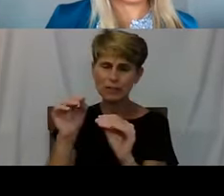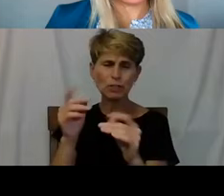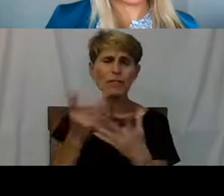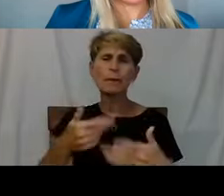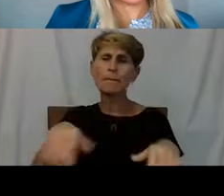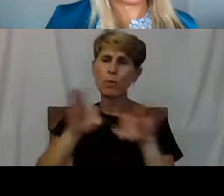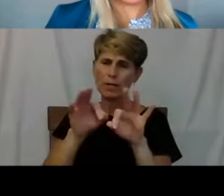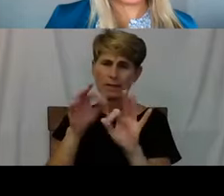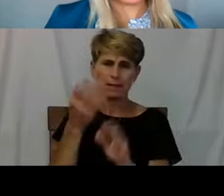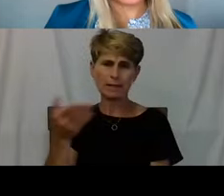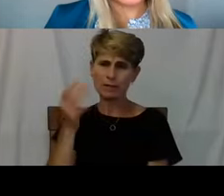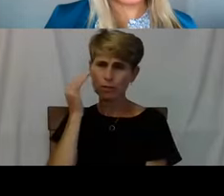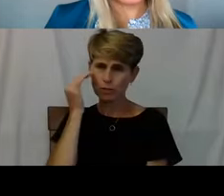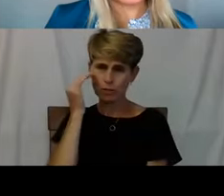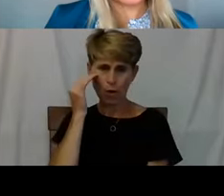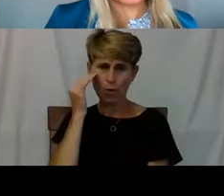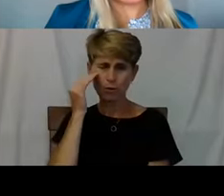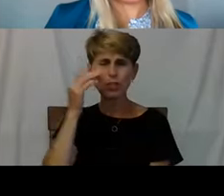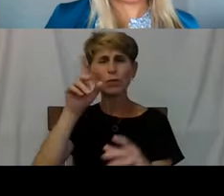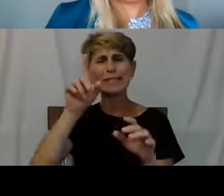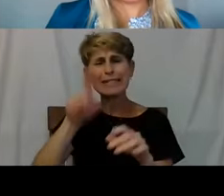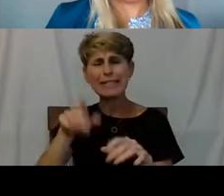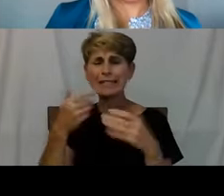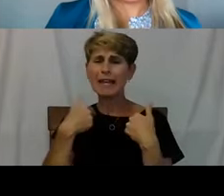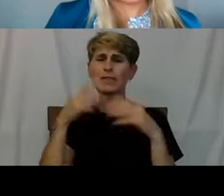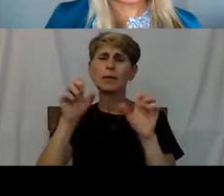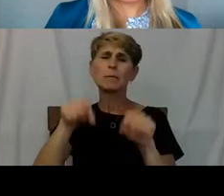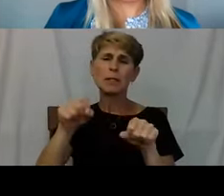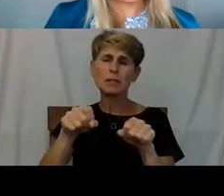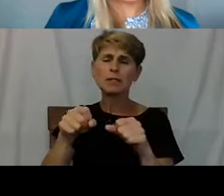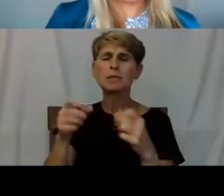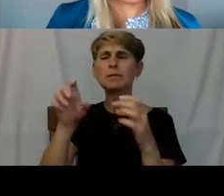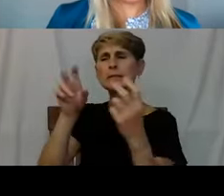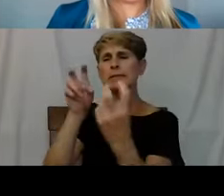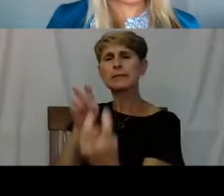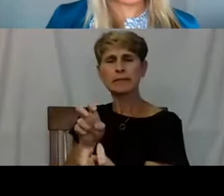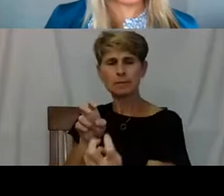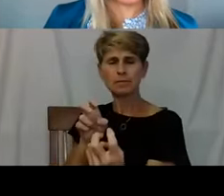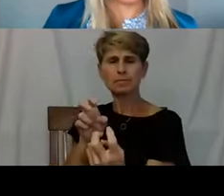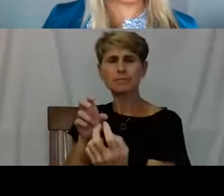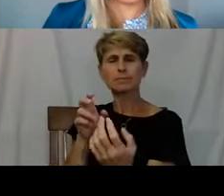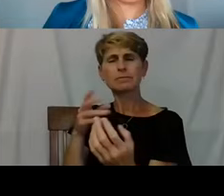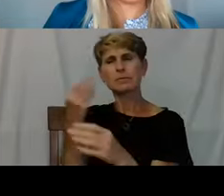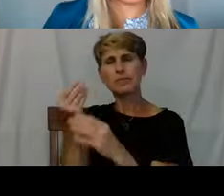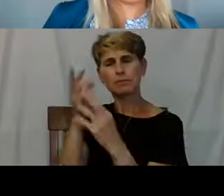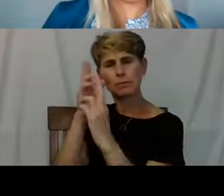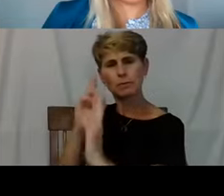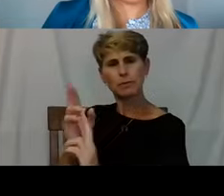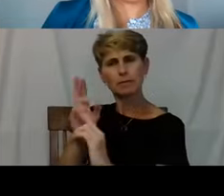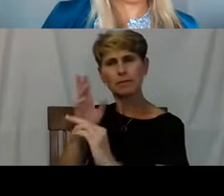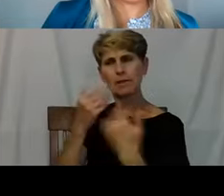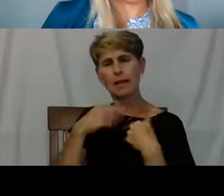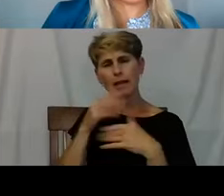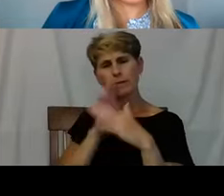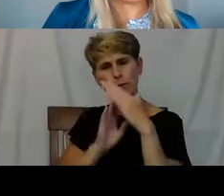Everything else can be taught. So that's definitely to me one of the best characteristics is someone who could just talk to people.